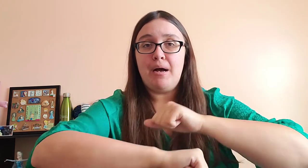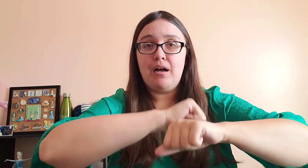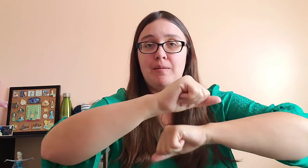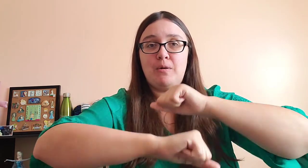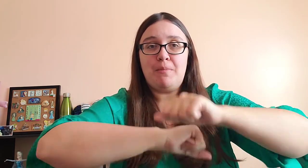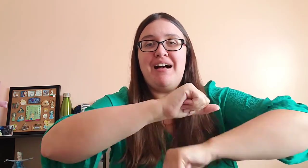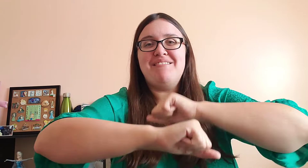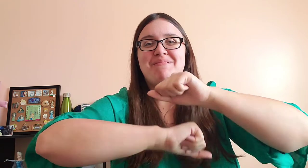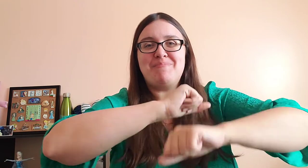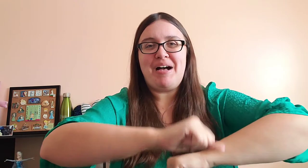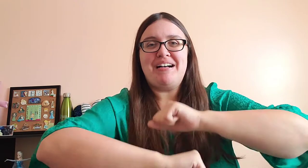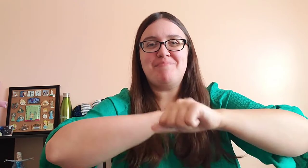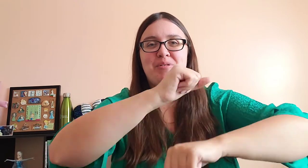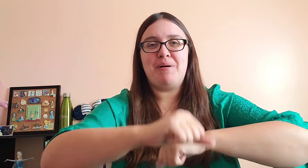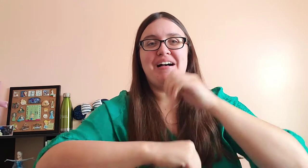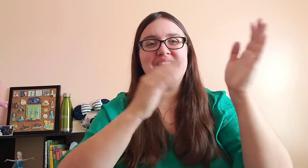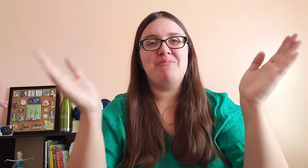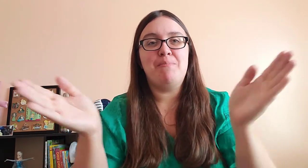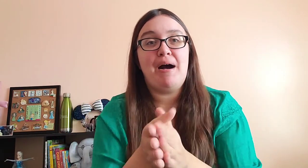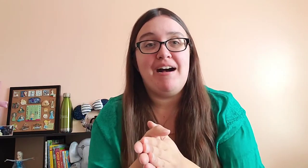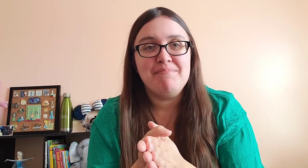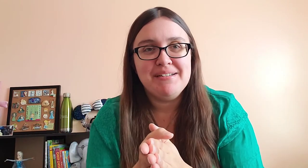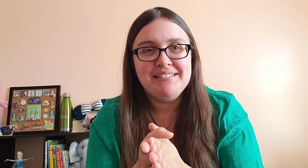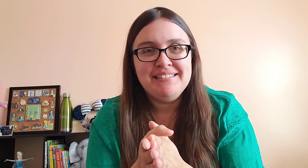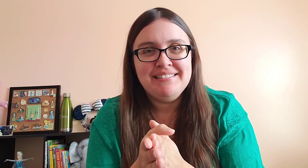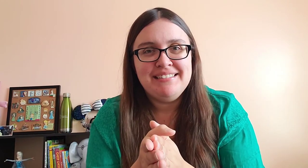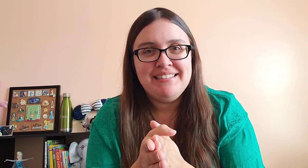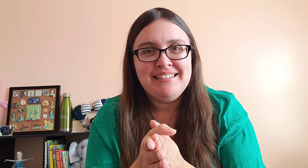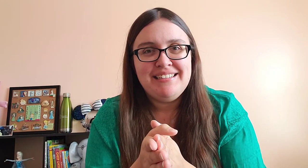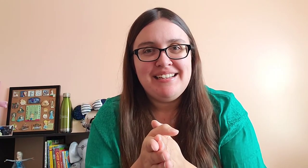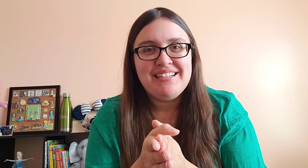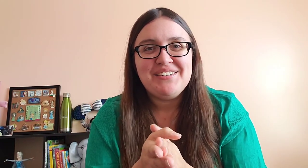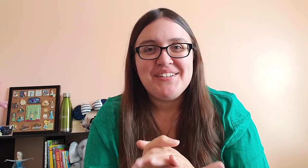Bubble, bubble, bubble, bubble, pop!